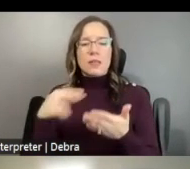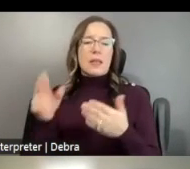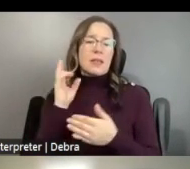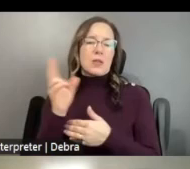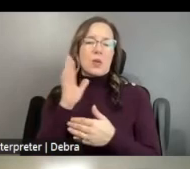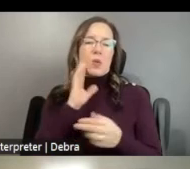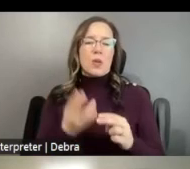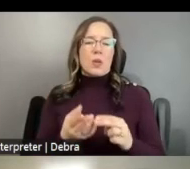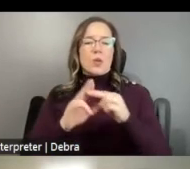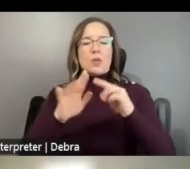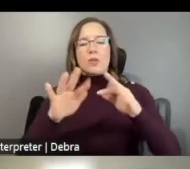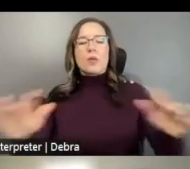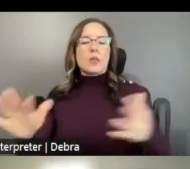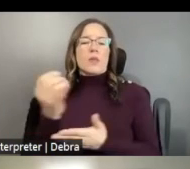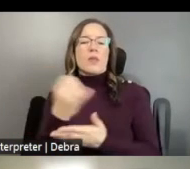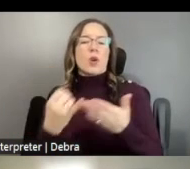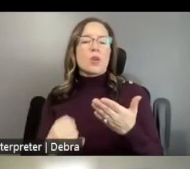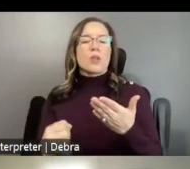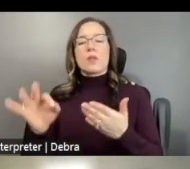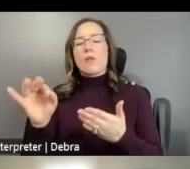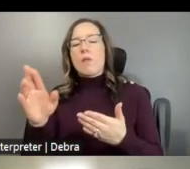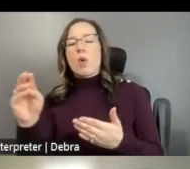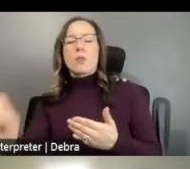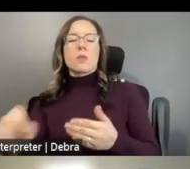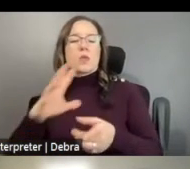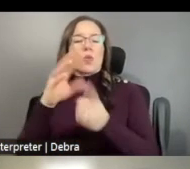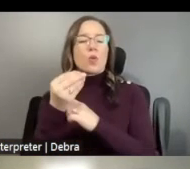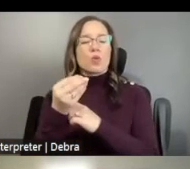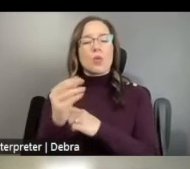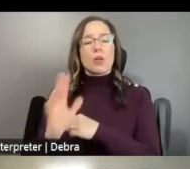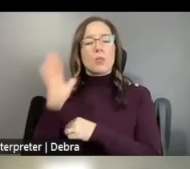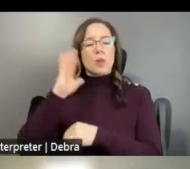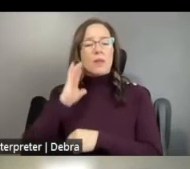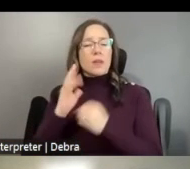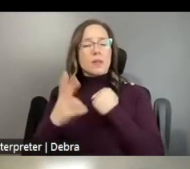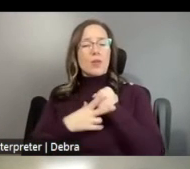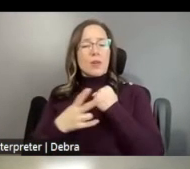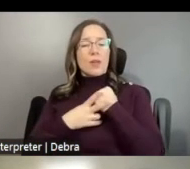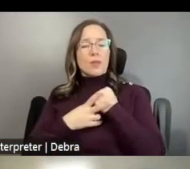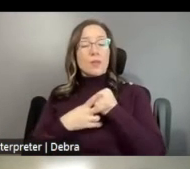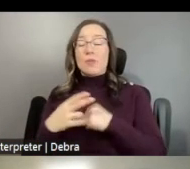DIVERSITY OF ARTISTS, FORMS, AND CULTURES. IN EXISTING ARCHIVES USING ARCHIVAL PRACTICES THAT